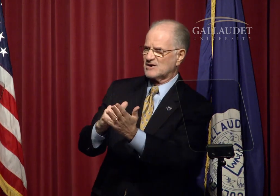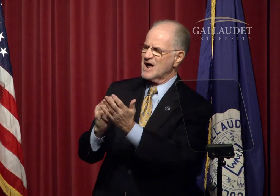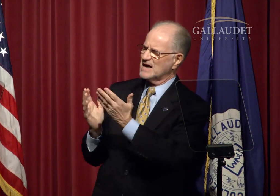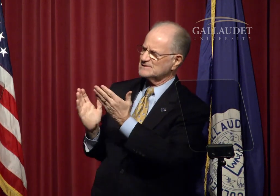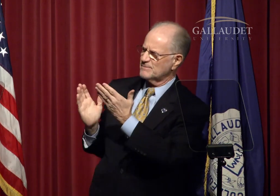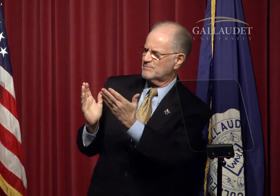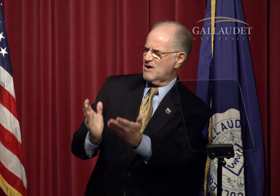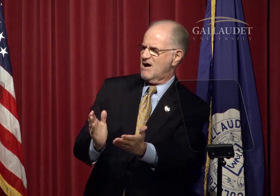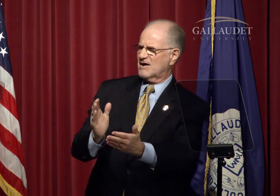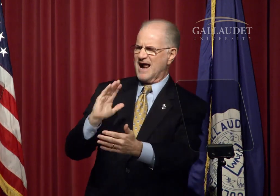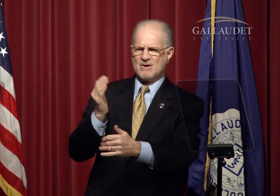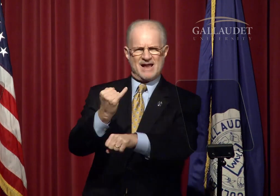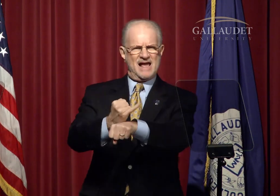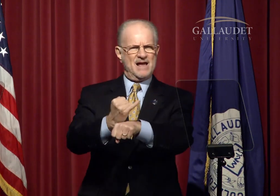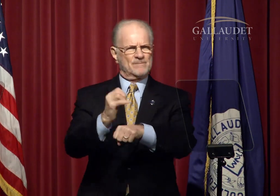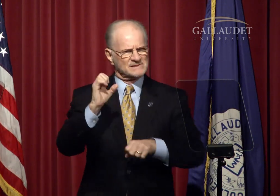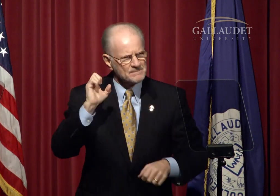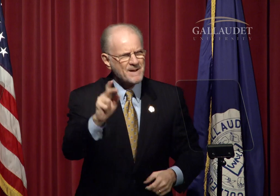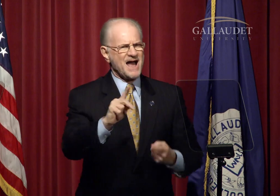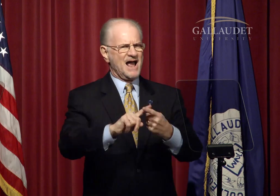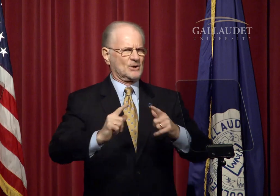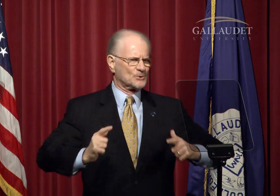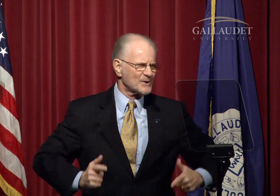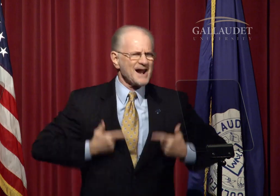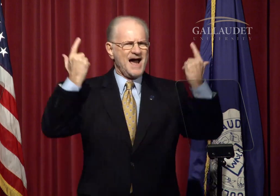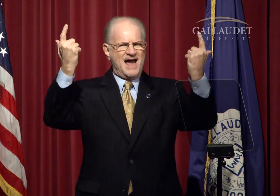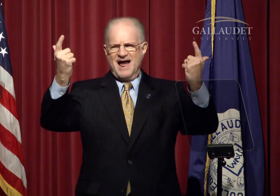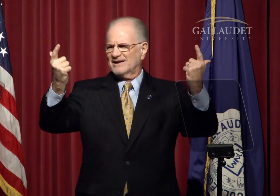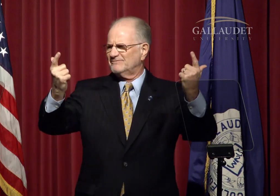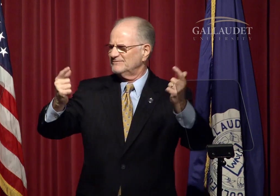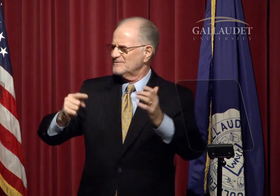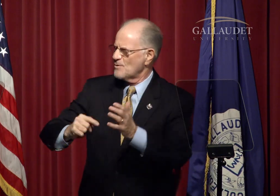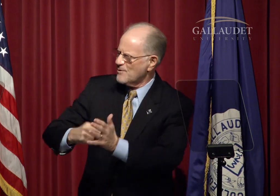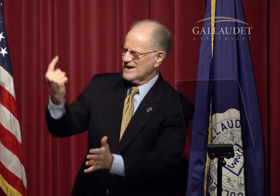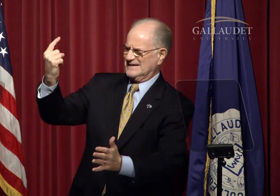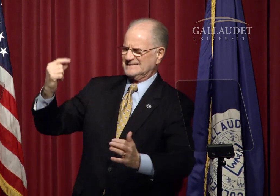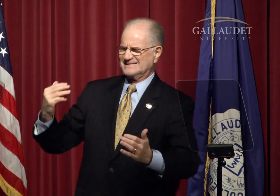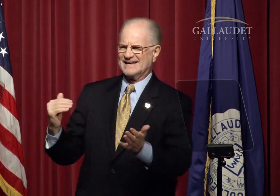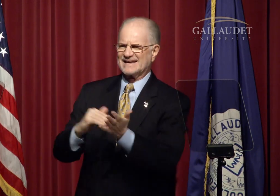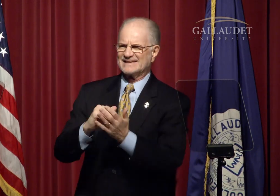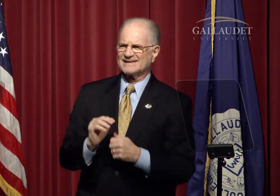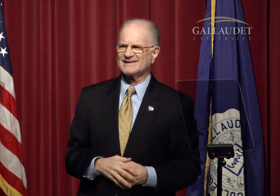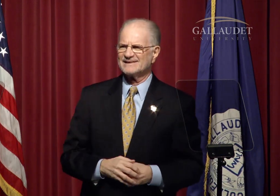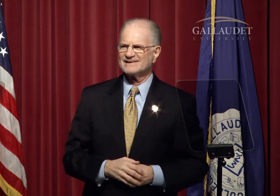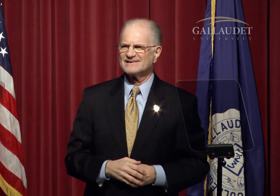and the Clerc Center has brought our campus back to life once again.